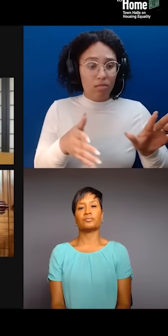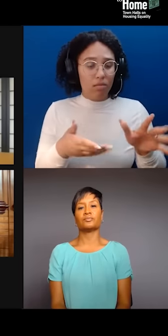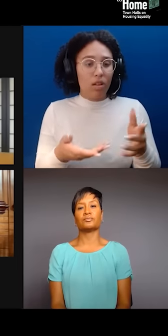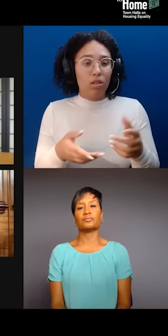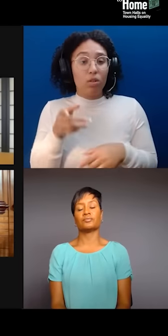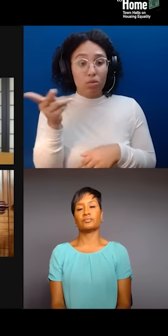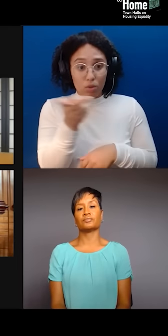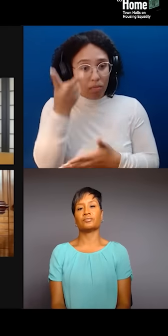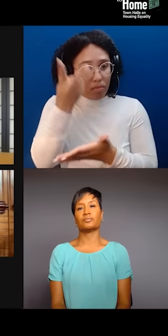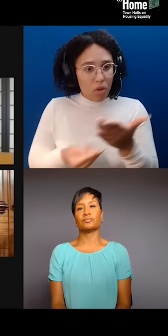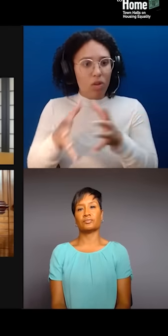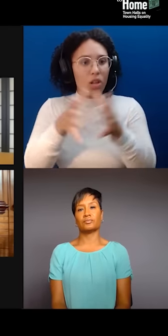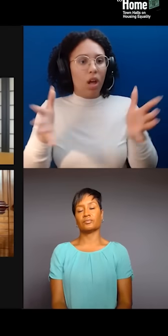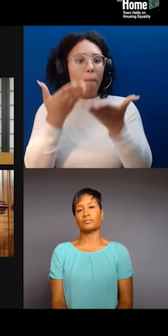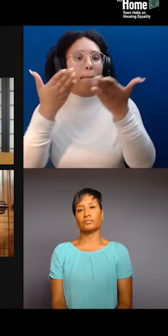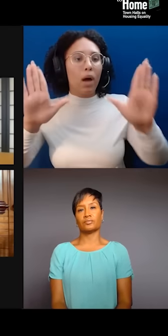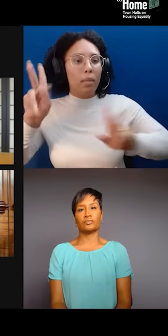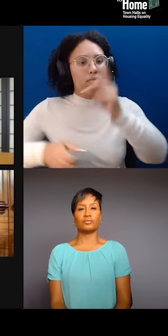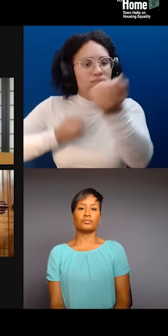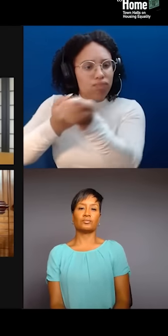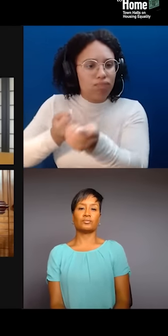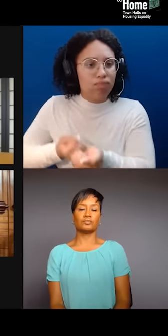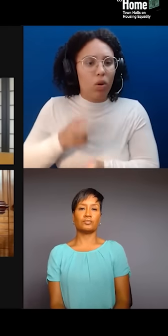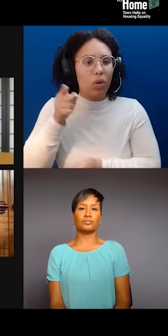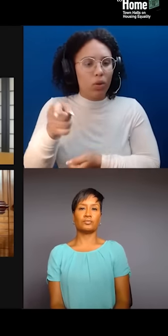that can help others who are working to preserve culture and strengthen communities?